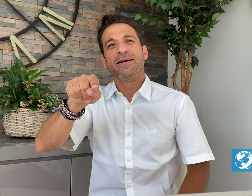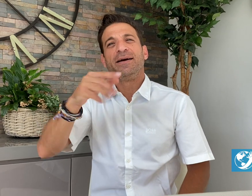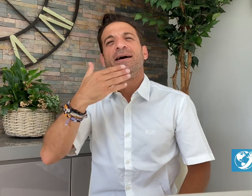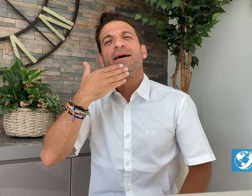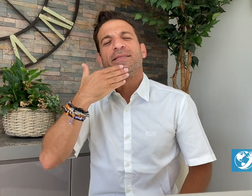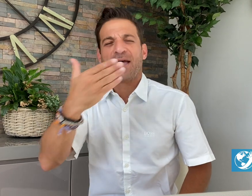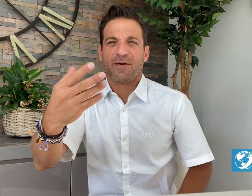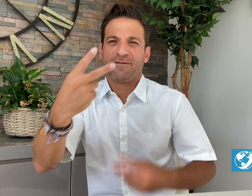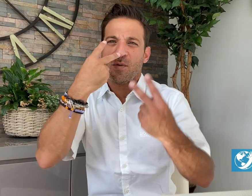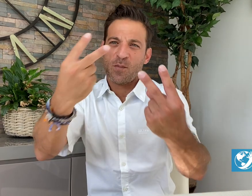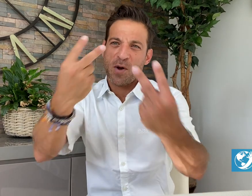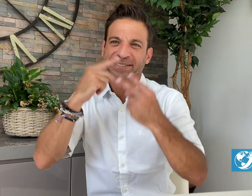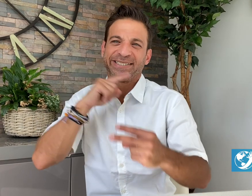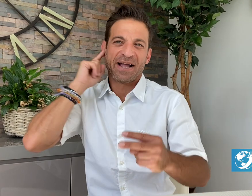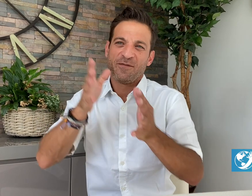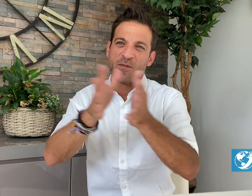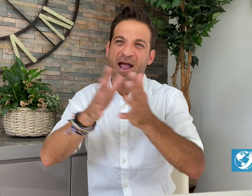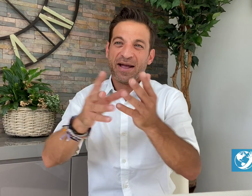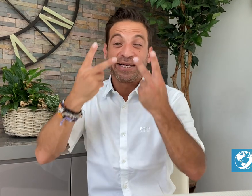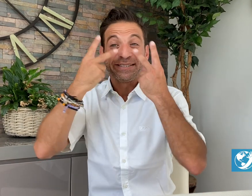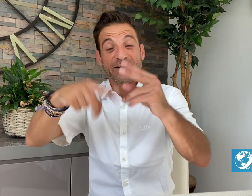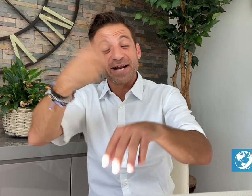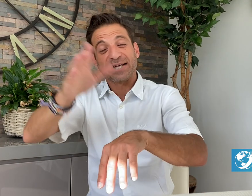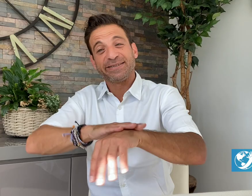Thank you for watching DeafWire! See you!